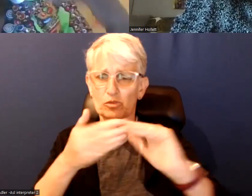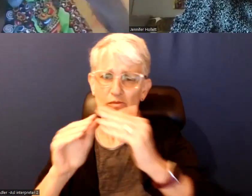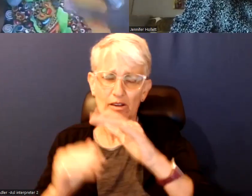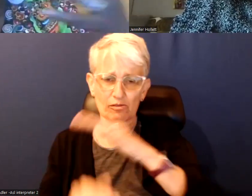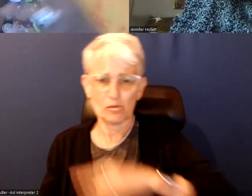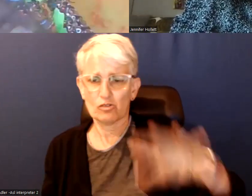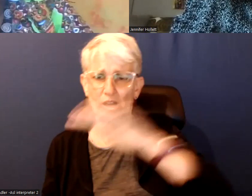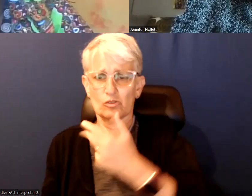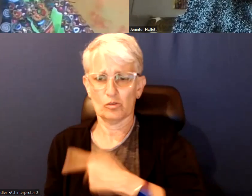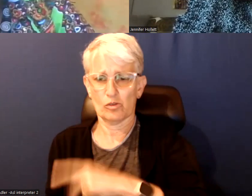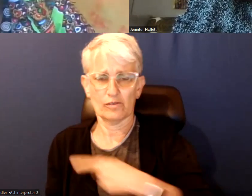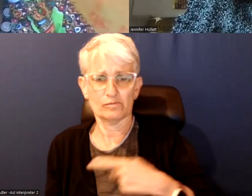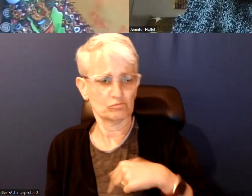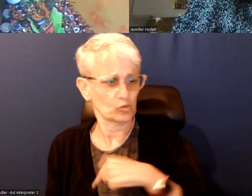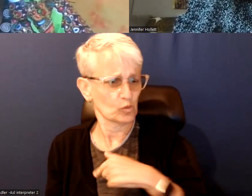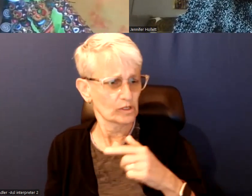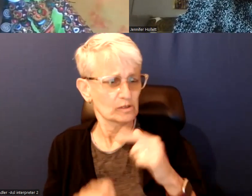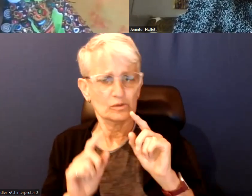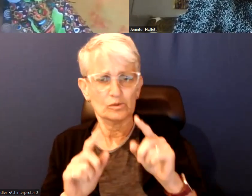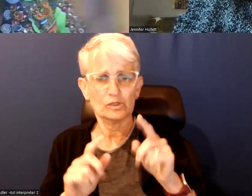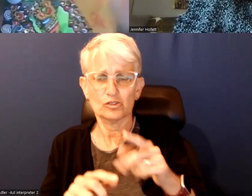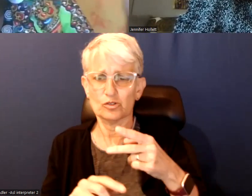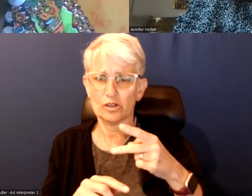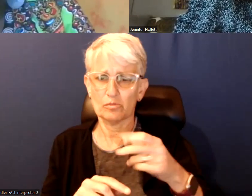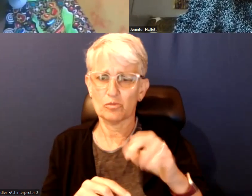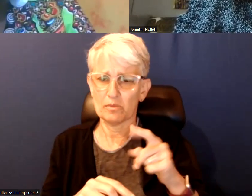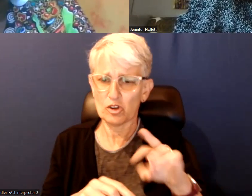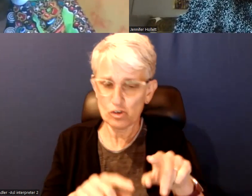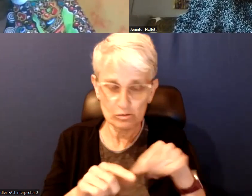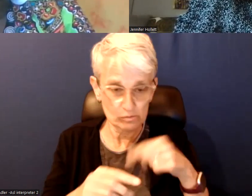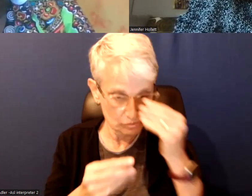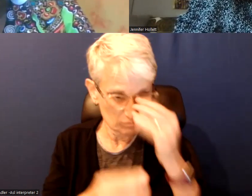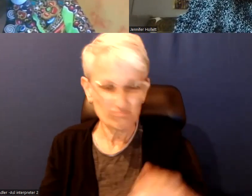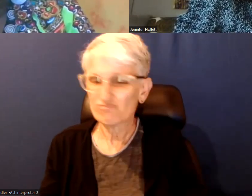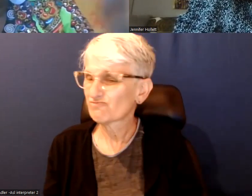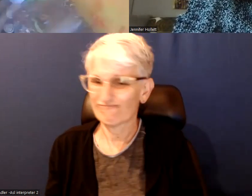And we went to the pre-mayor with this and nothing.